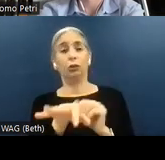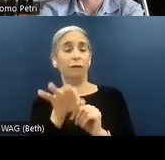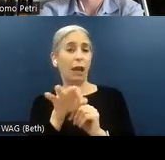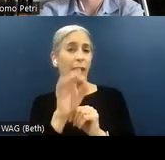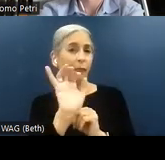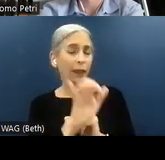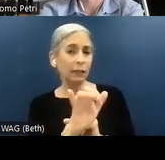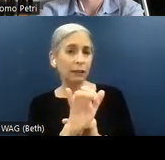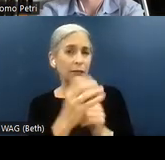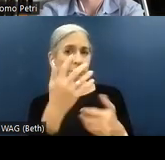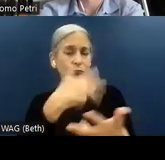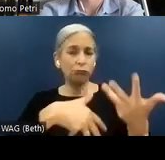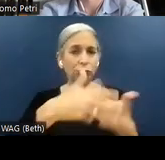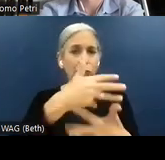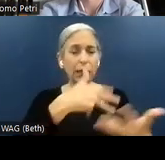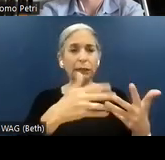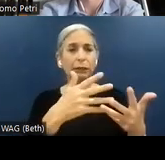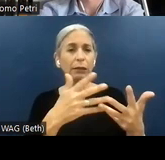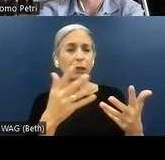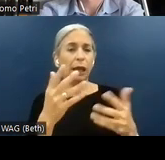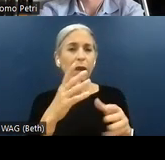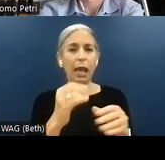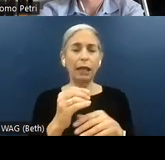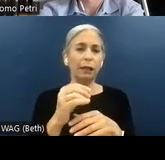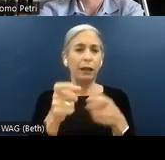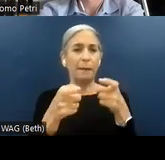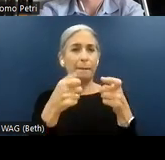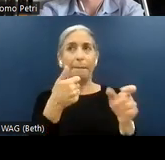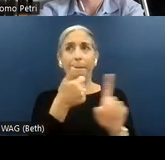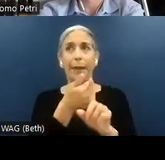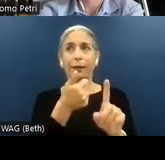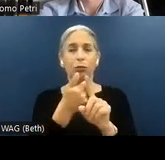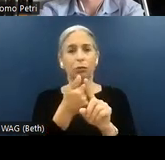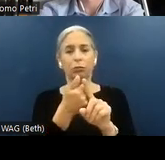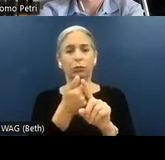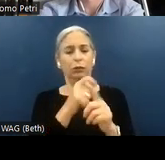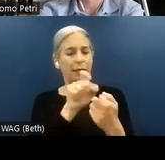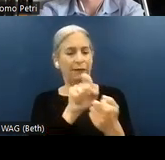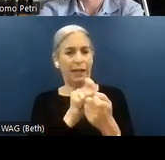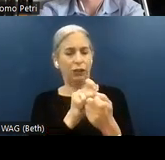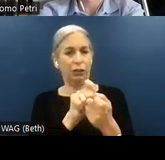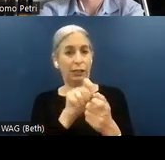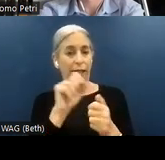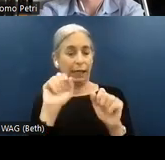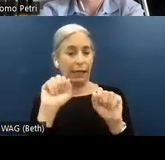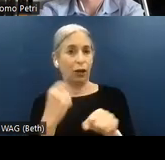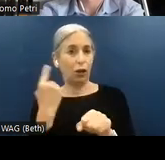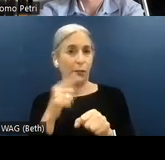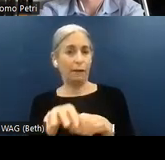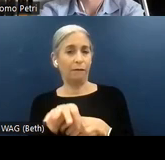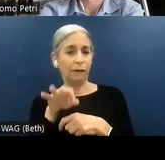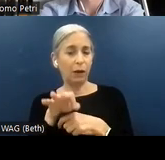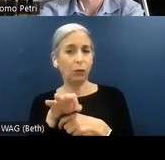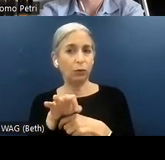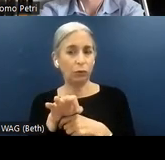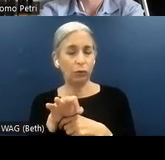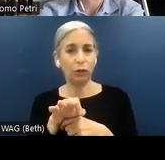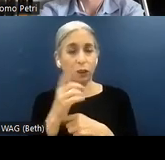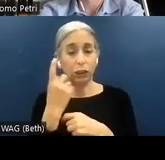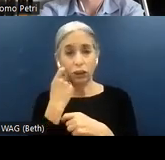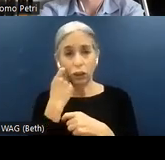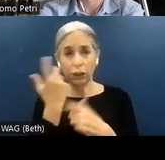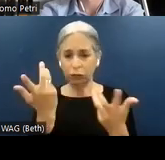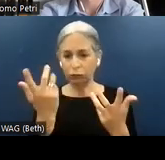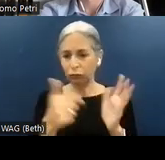mixing automation and manual? Which can only be found with manual? Just to set some expectation,